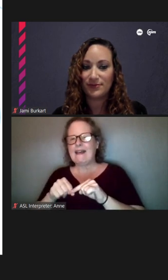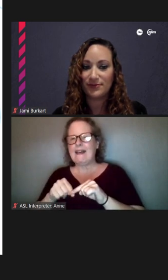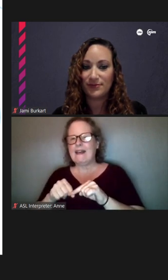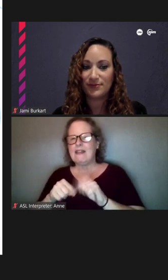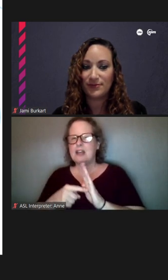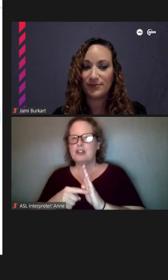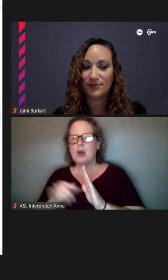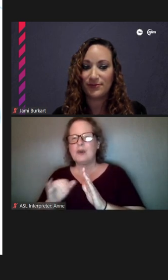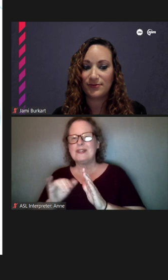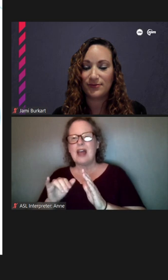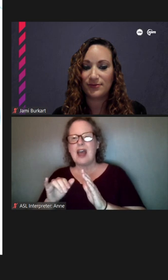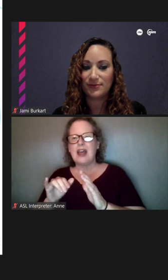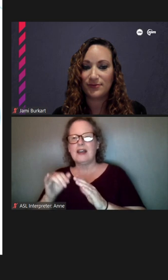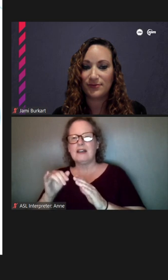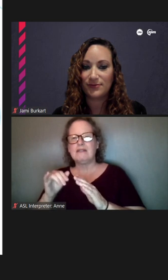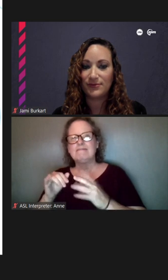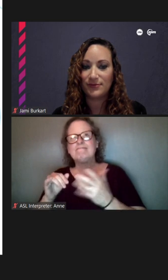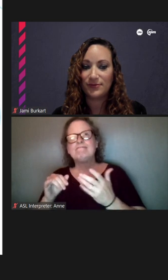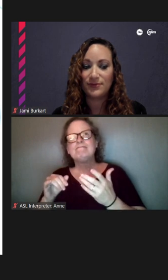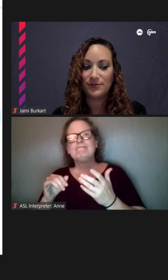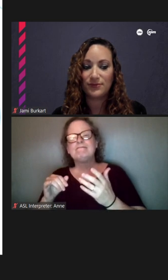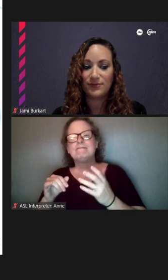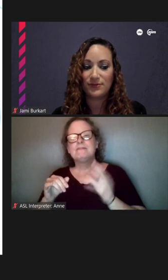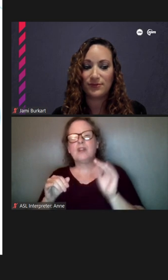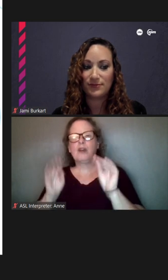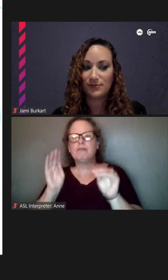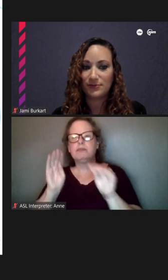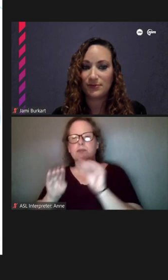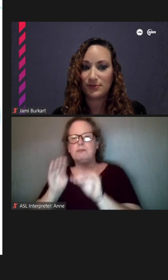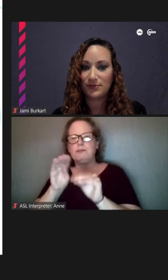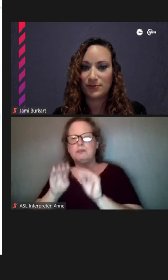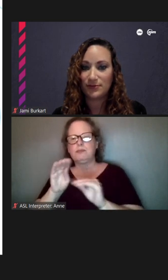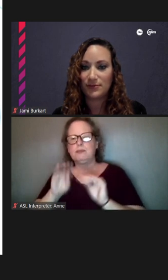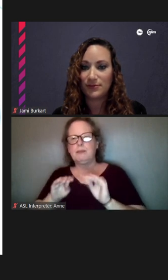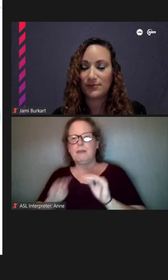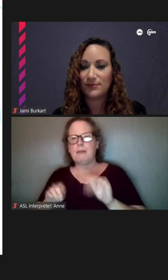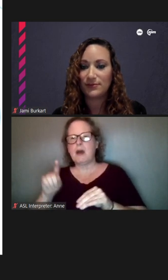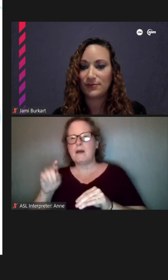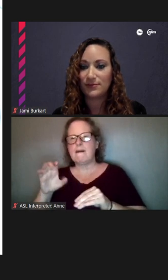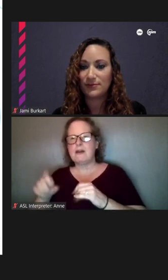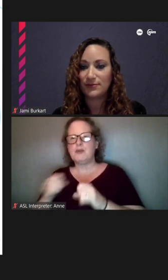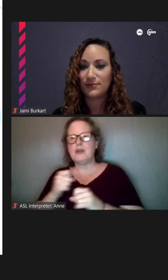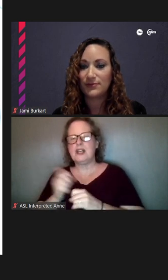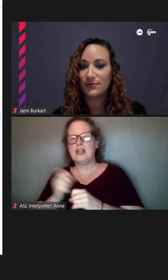or that's not the right word, a collage of the hundred years of history that the L